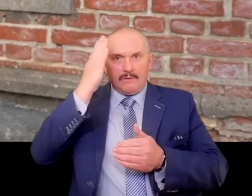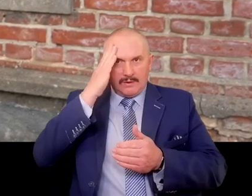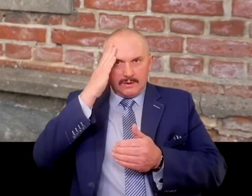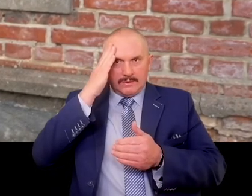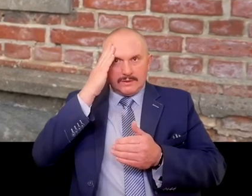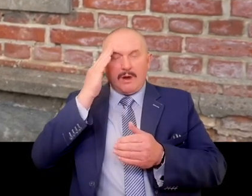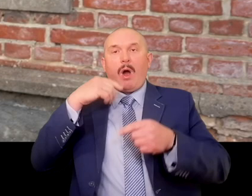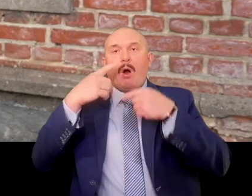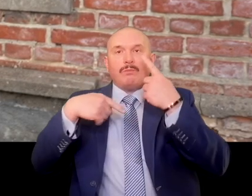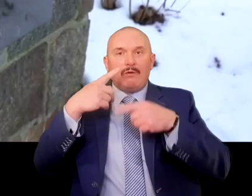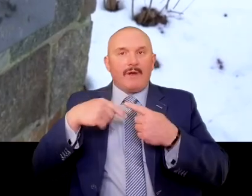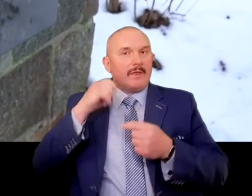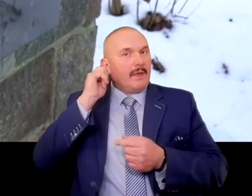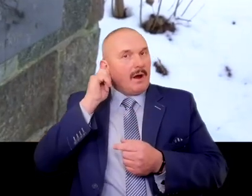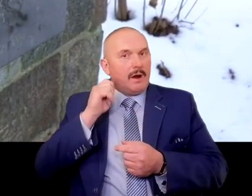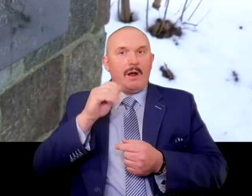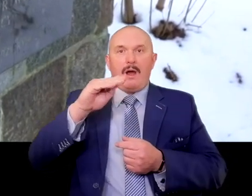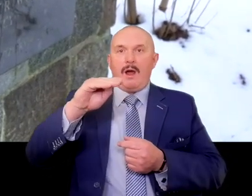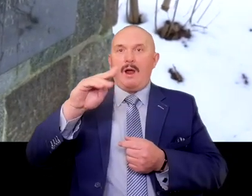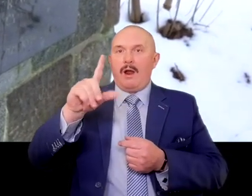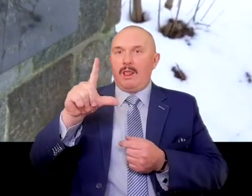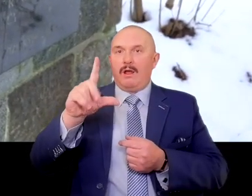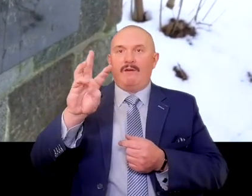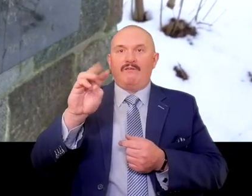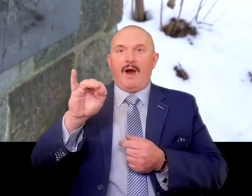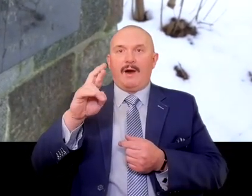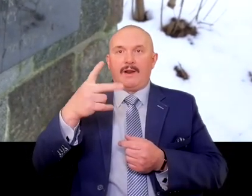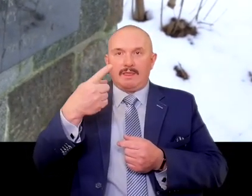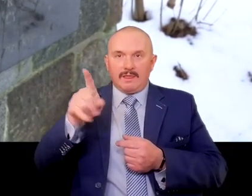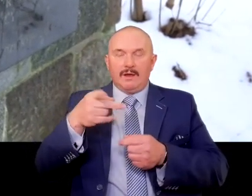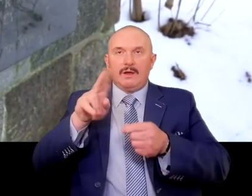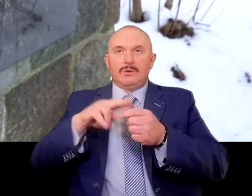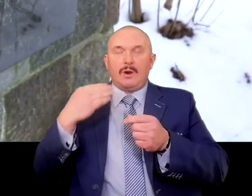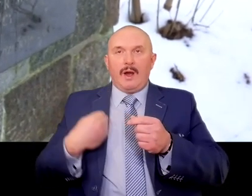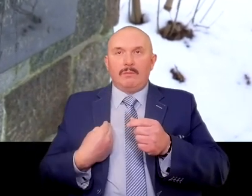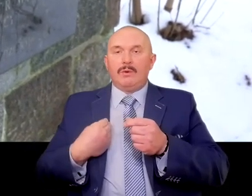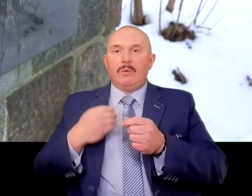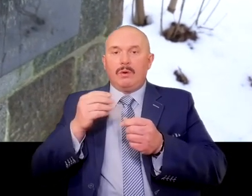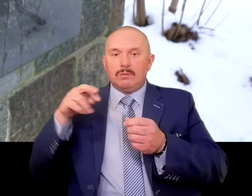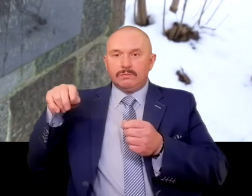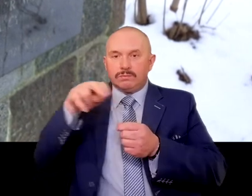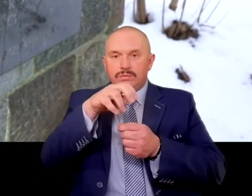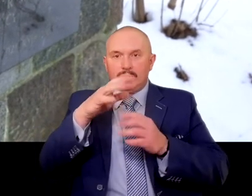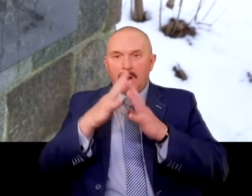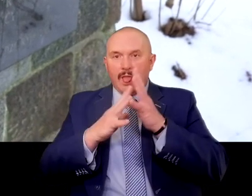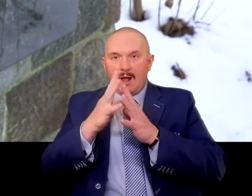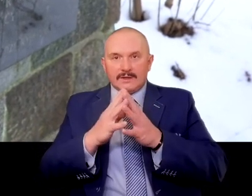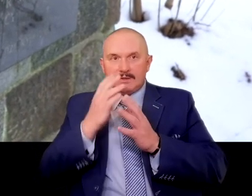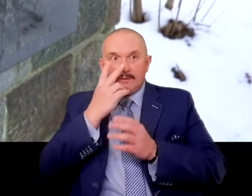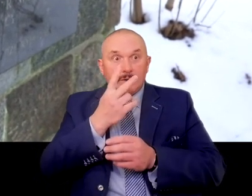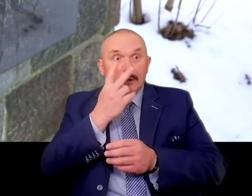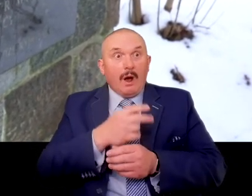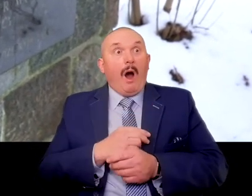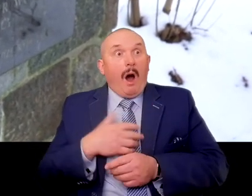of Mrs Elżbieta Elwart, who witnessed his death while passing through the forest of Piaśnica.